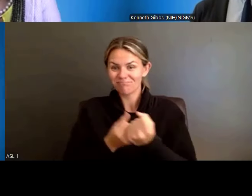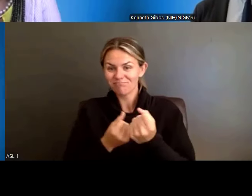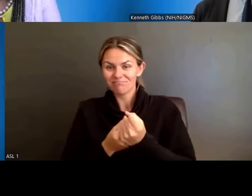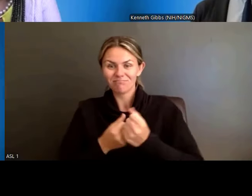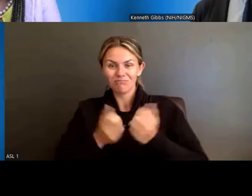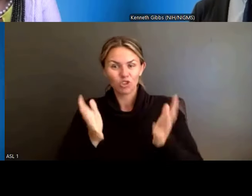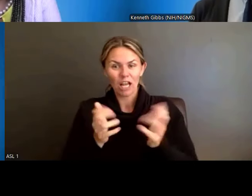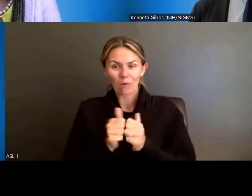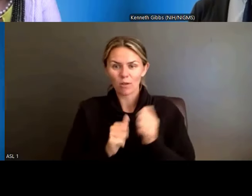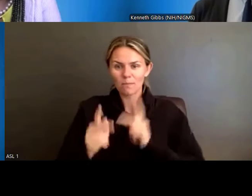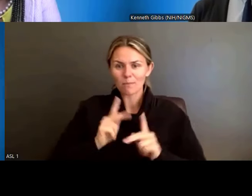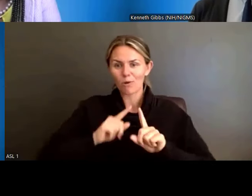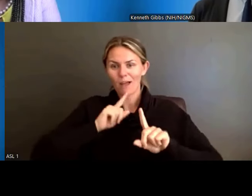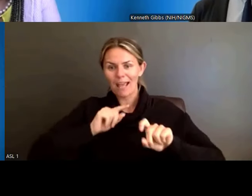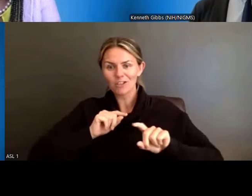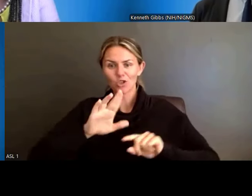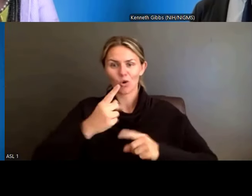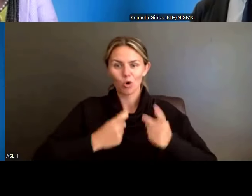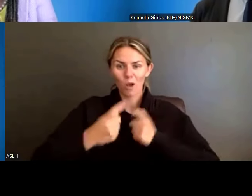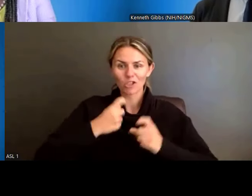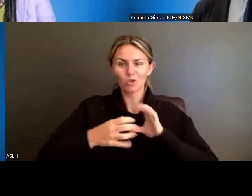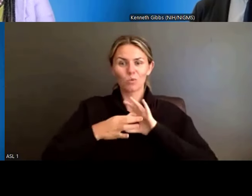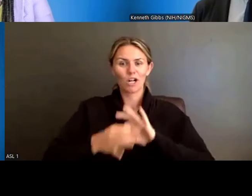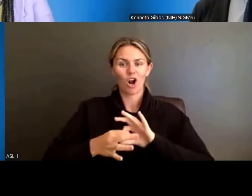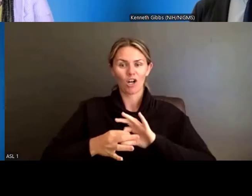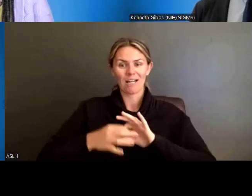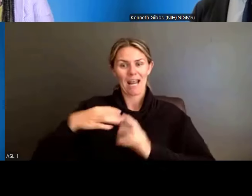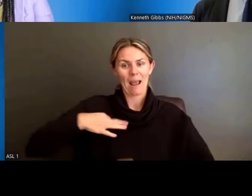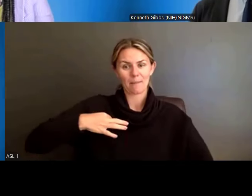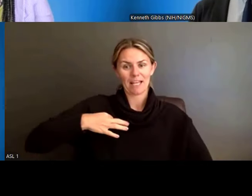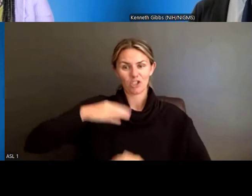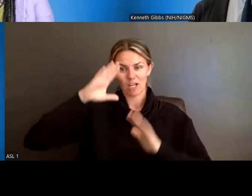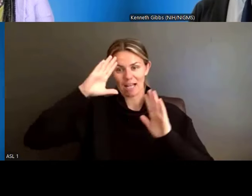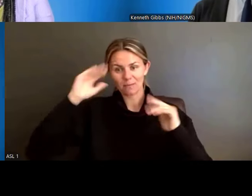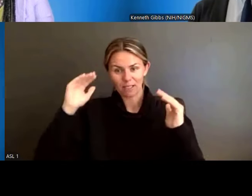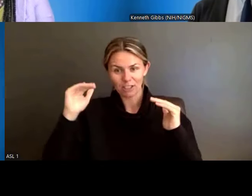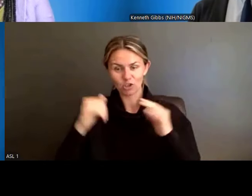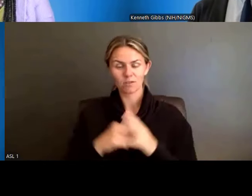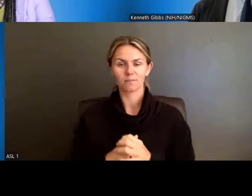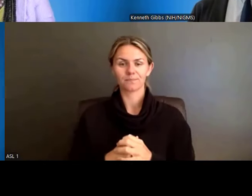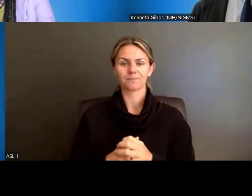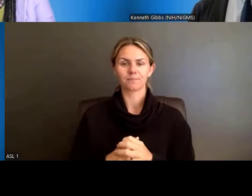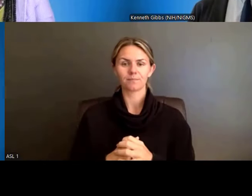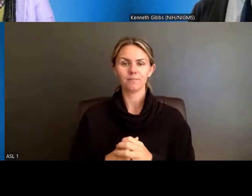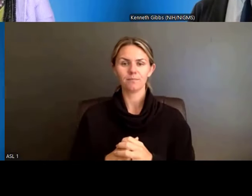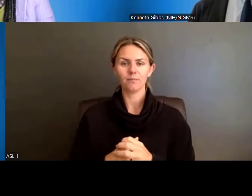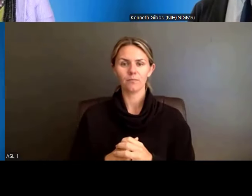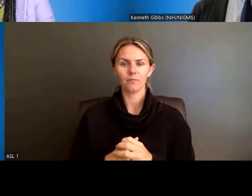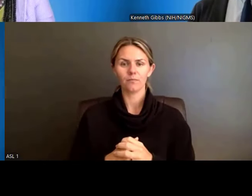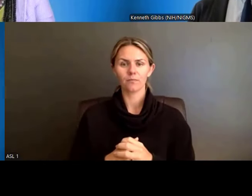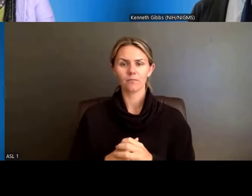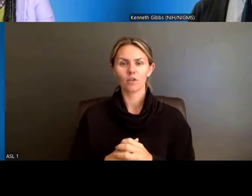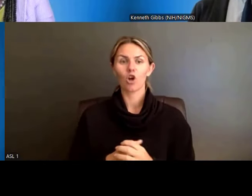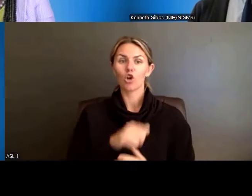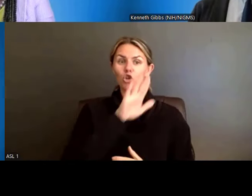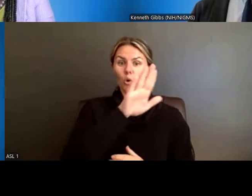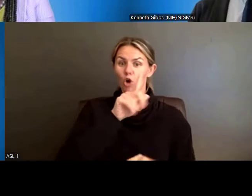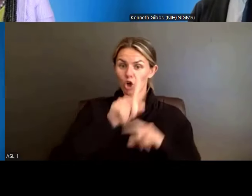regarding the expectations of the application. And then we will do our best to incorporate these questions into the FAQs.